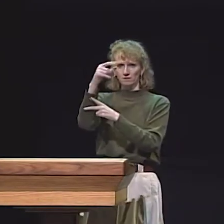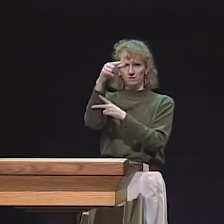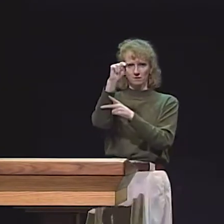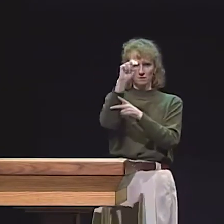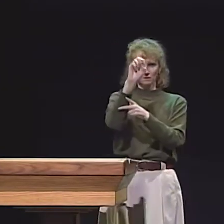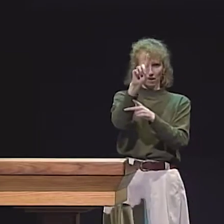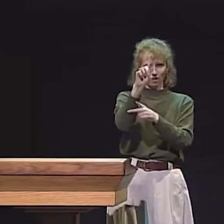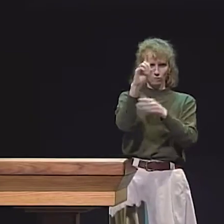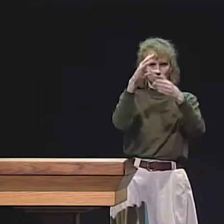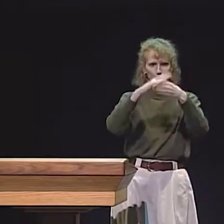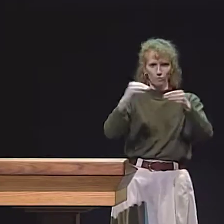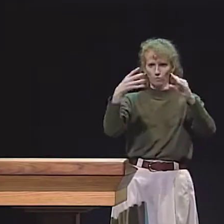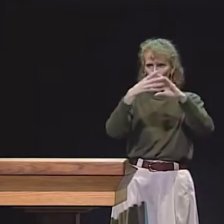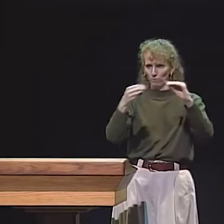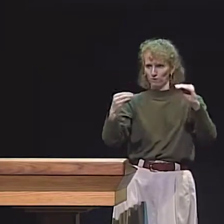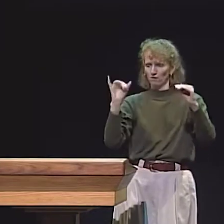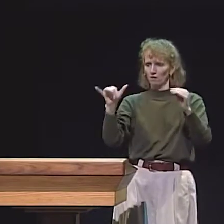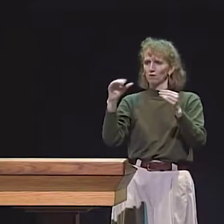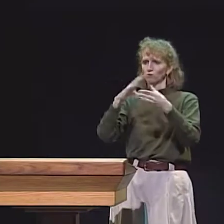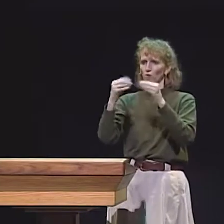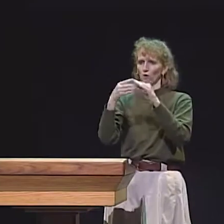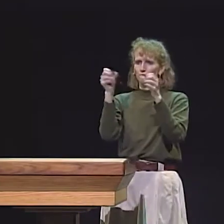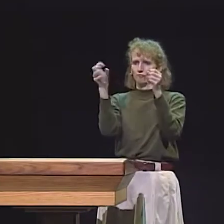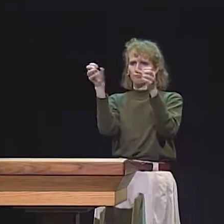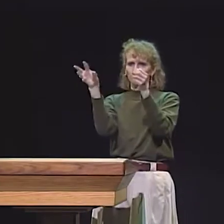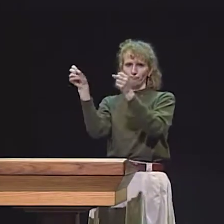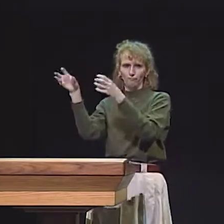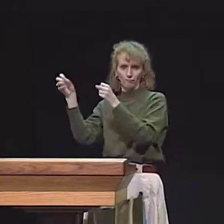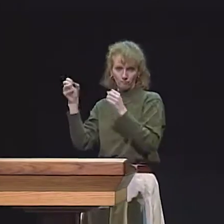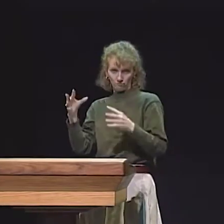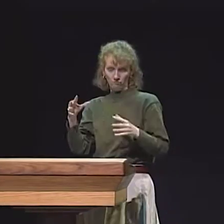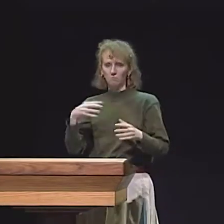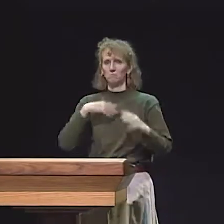AND THE THIRD ACTIVITY THAT HAPPENS IN THE LAB